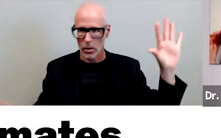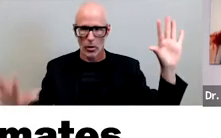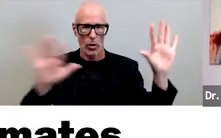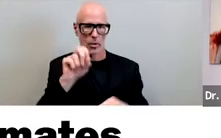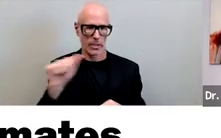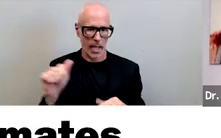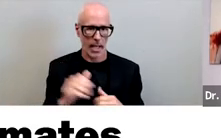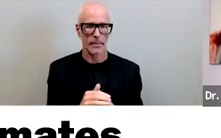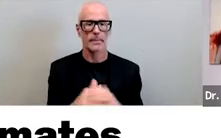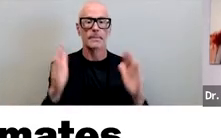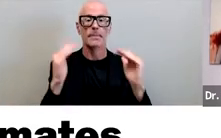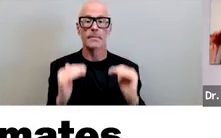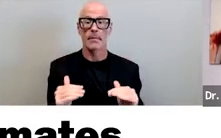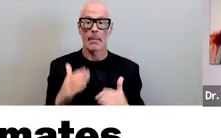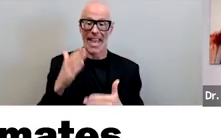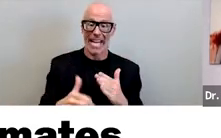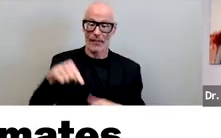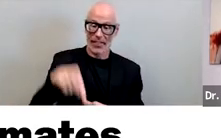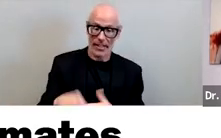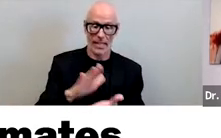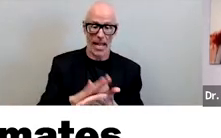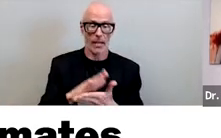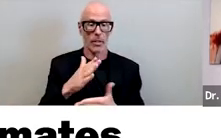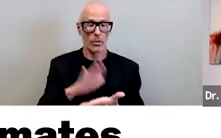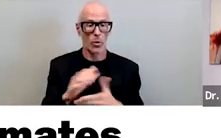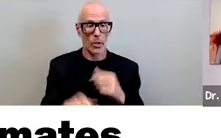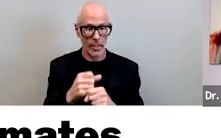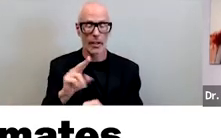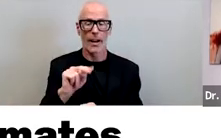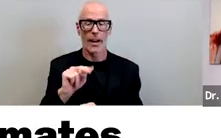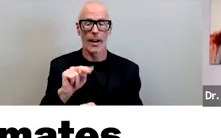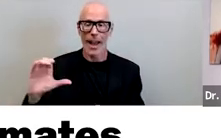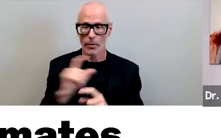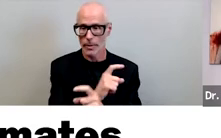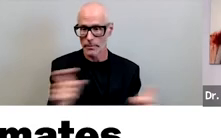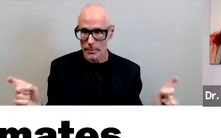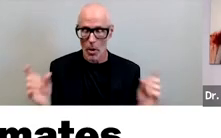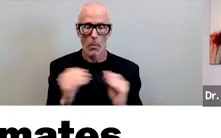the end of this academic school year the NACC will have been administered to more than two million